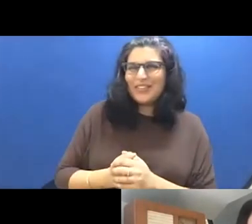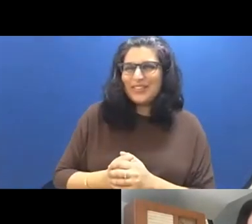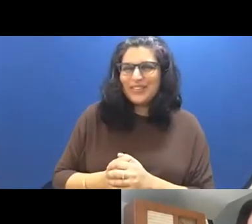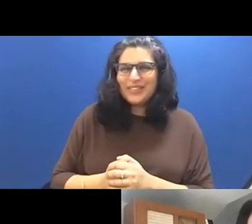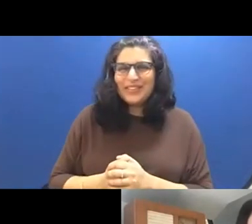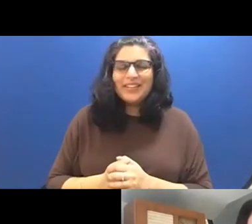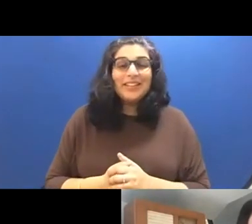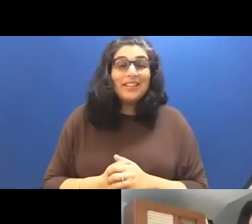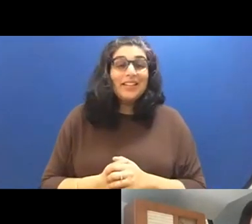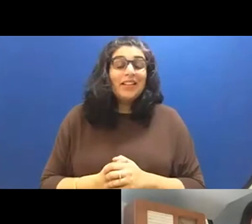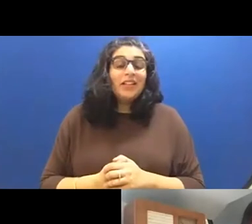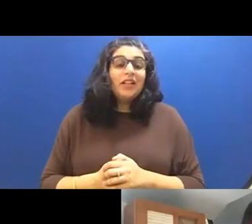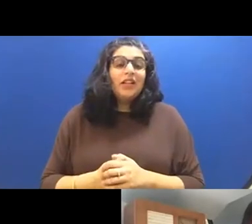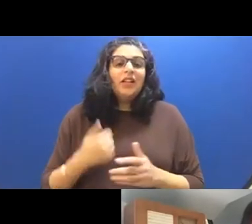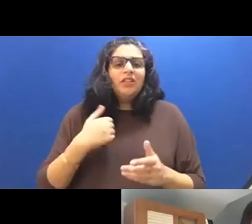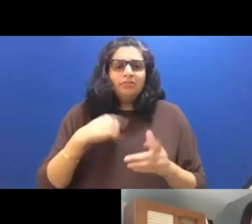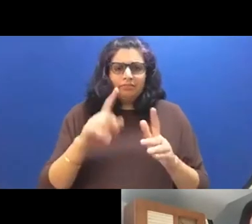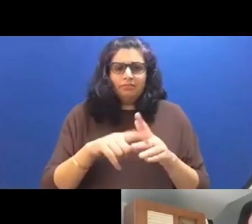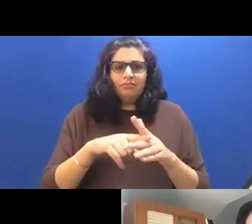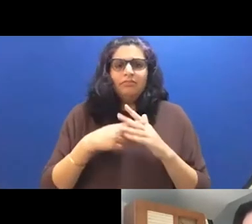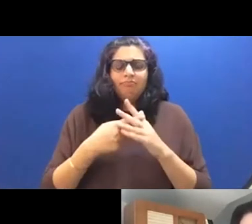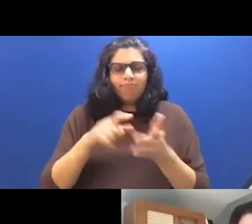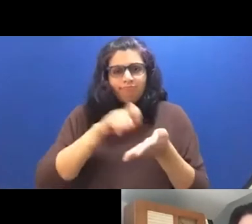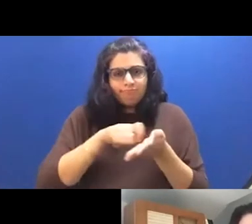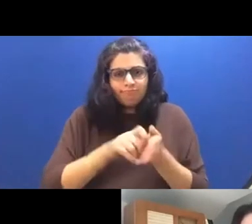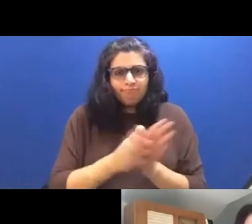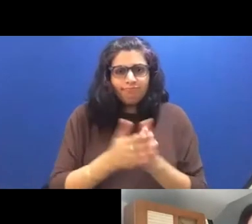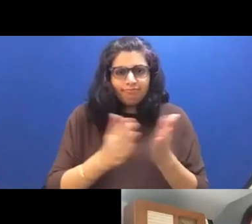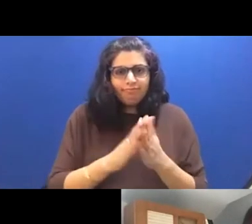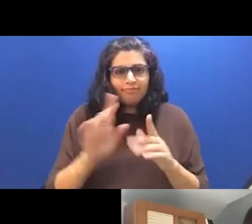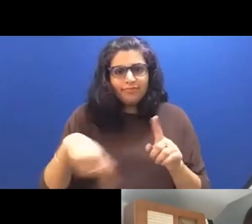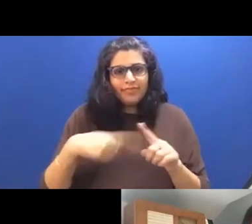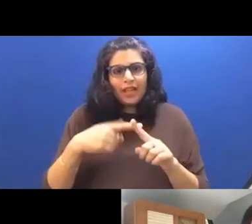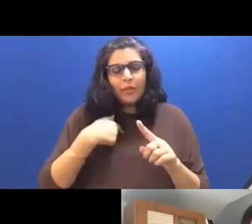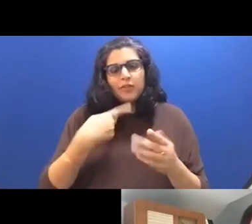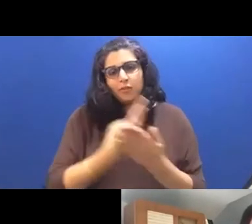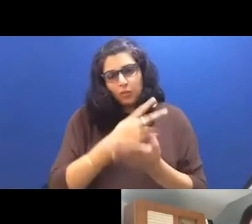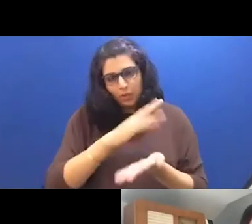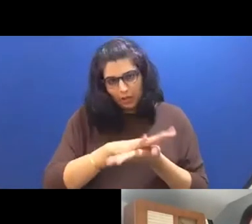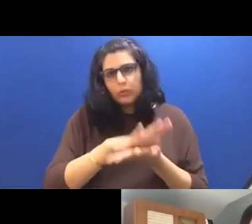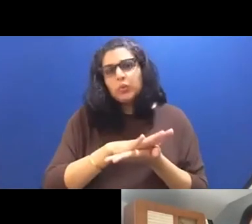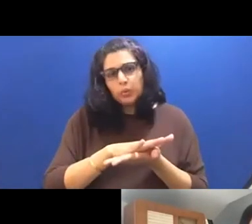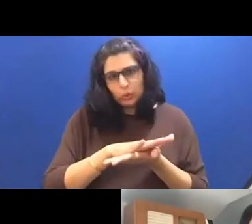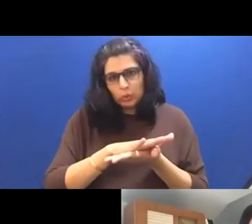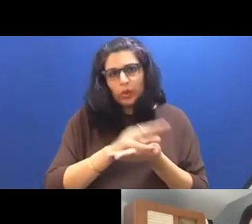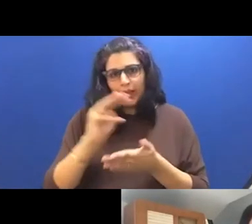So yeah, I began writing this novel when I was in graduate school. And I really began